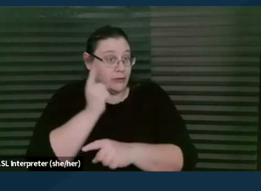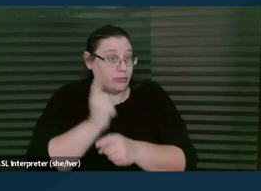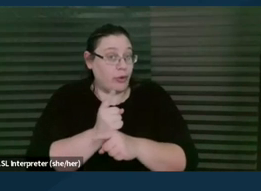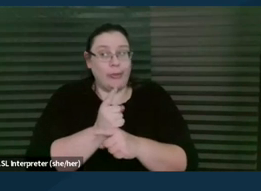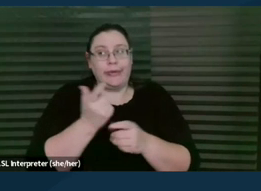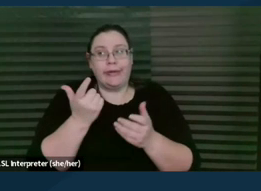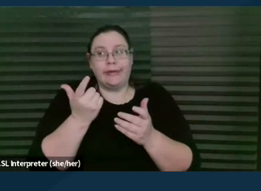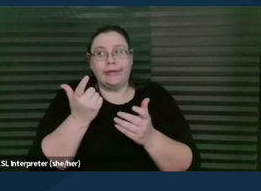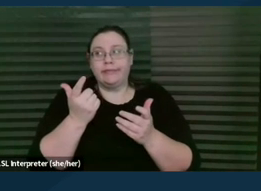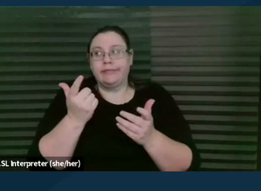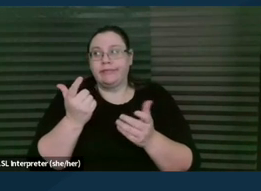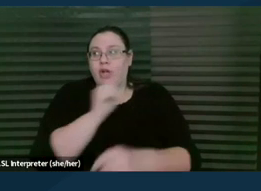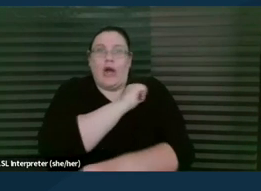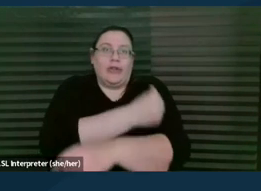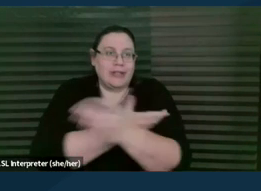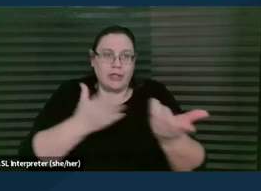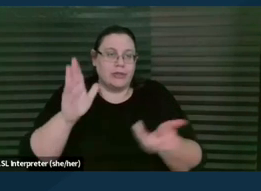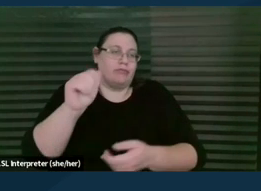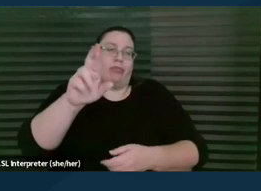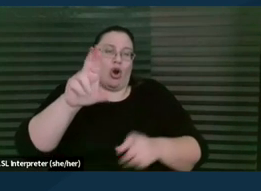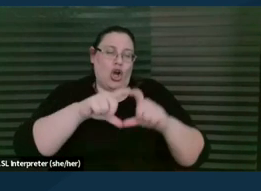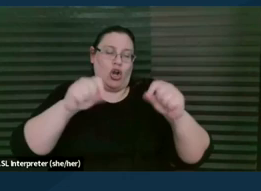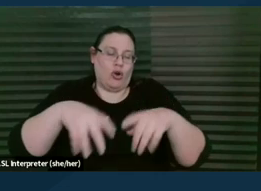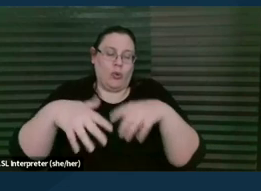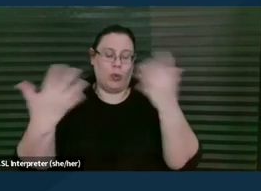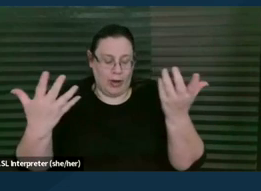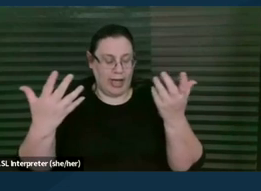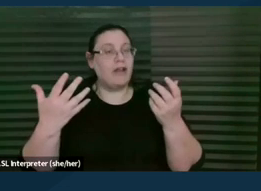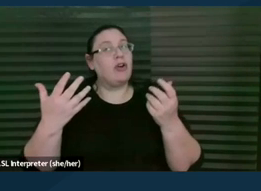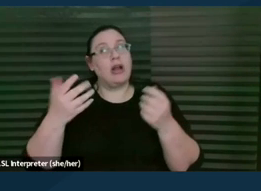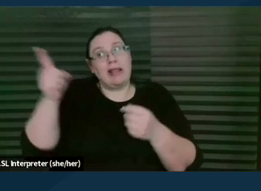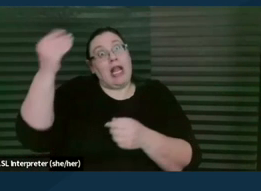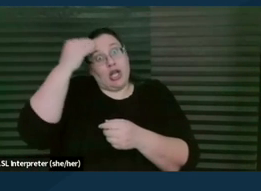authorization, Bar card or whatever that they specialize in this area of the law,